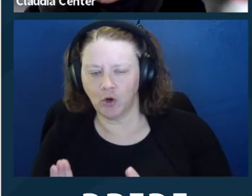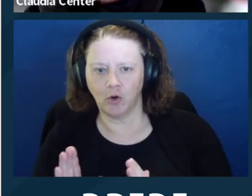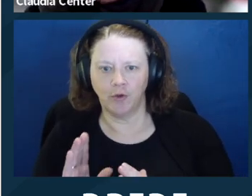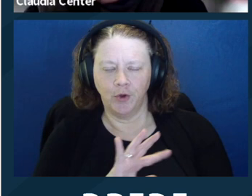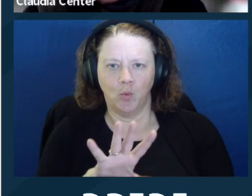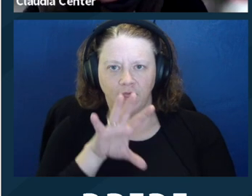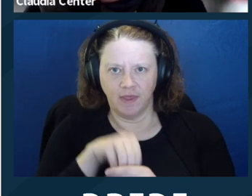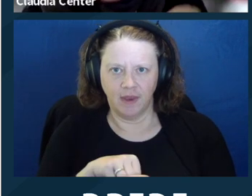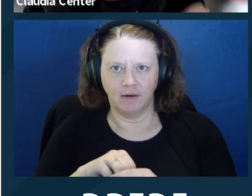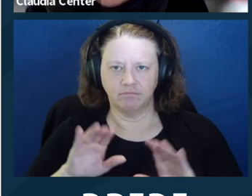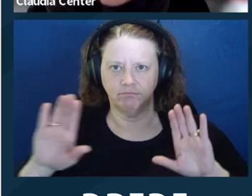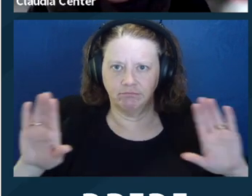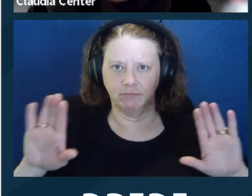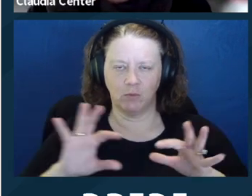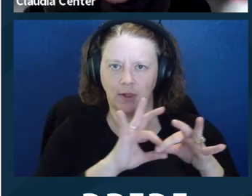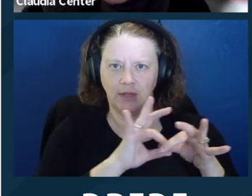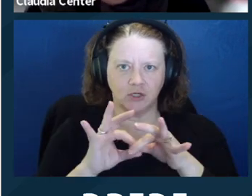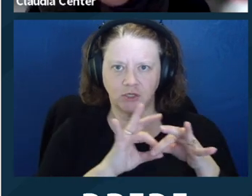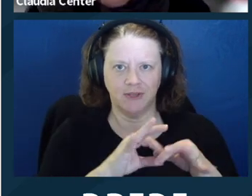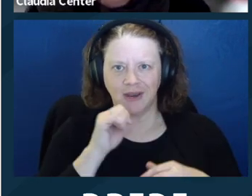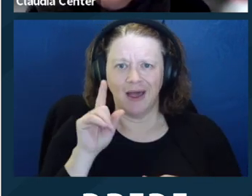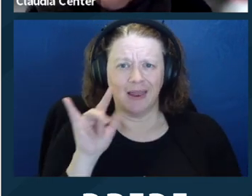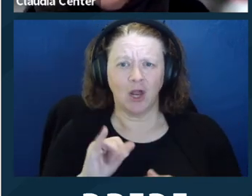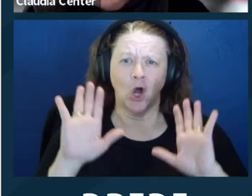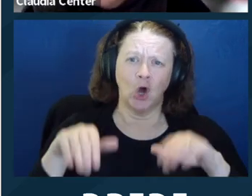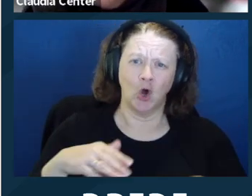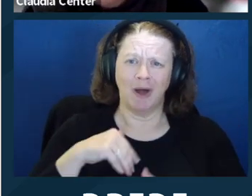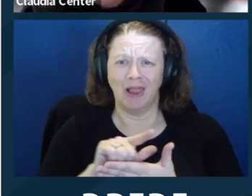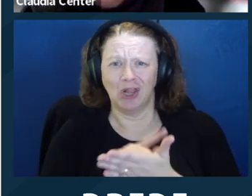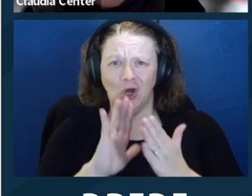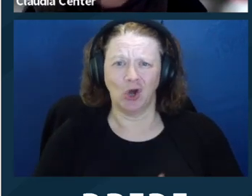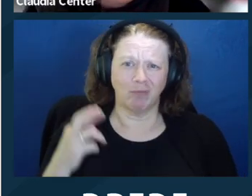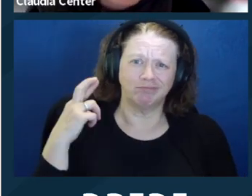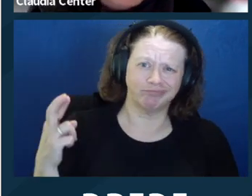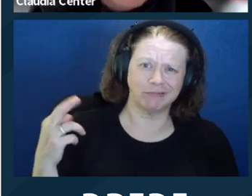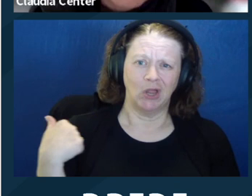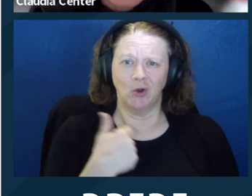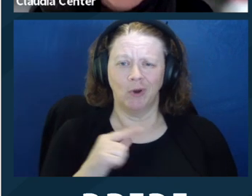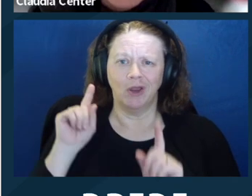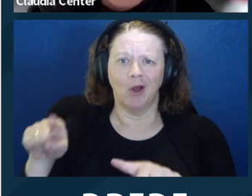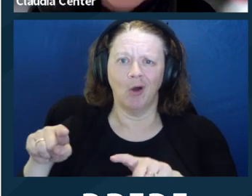of that relationship. It's within the attorney/client relationship, and in confidence.